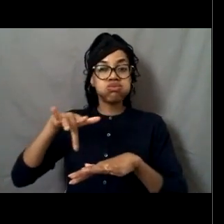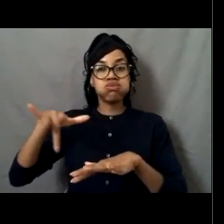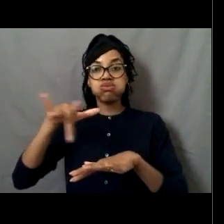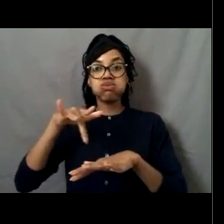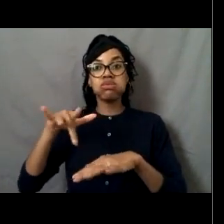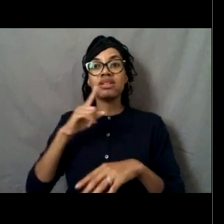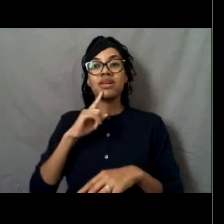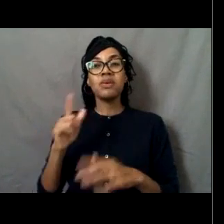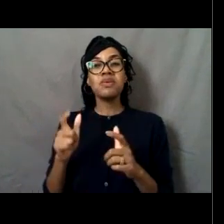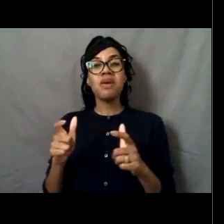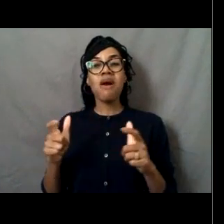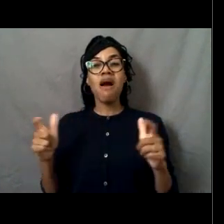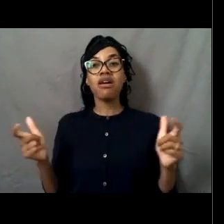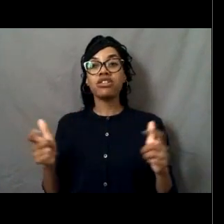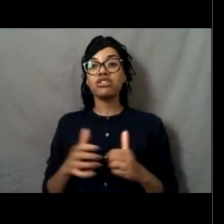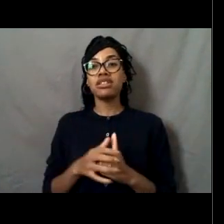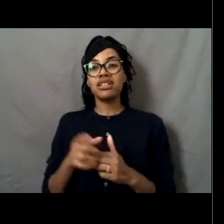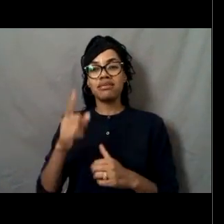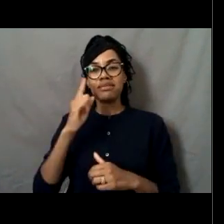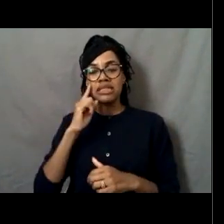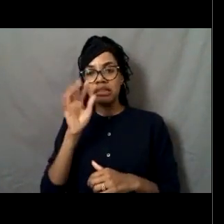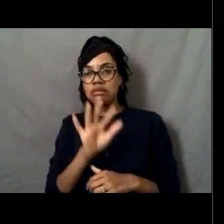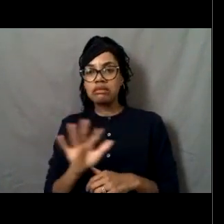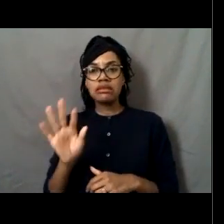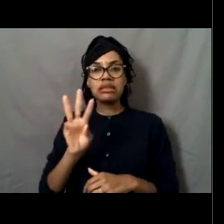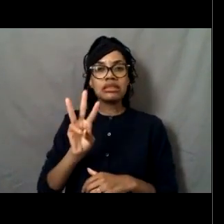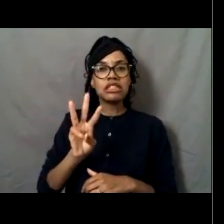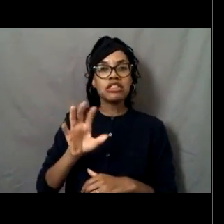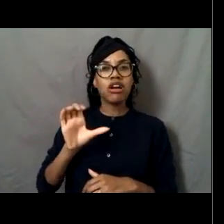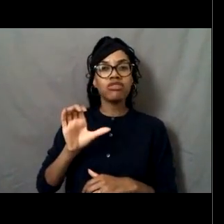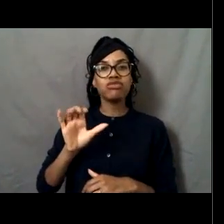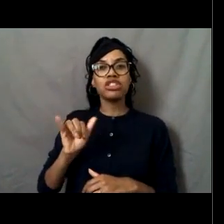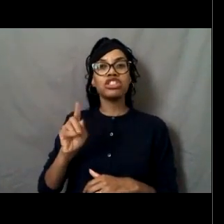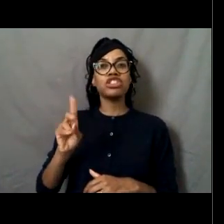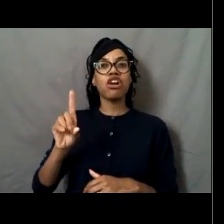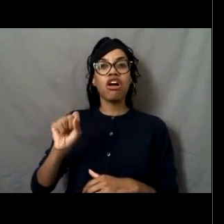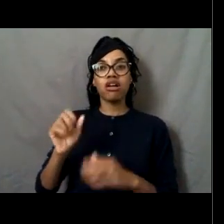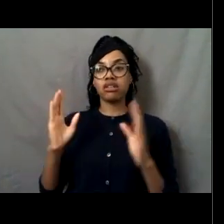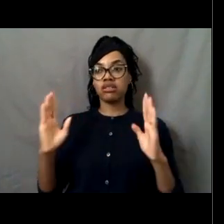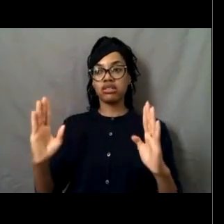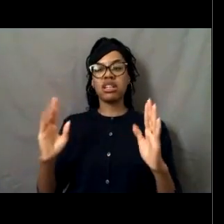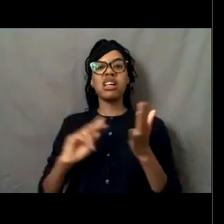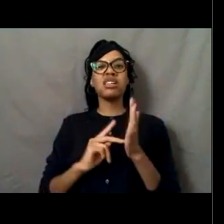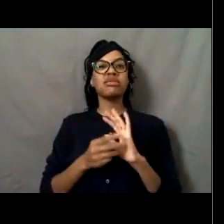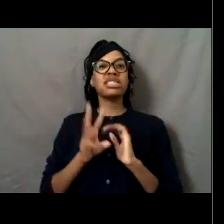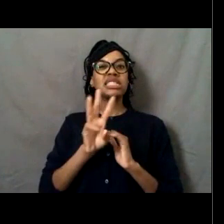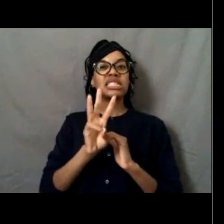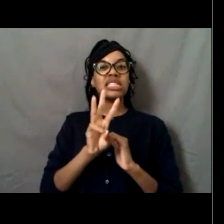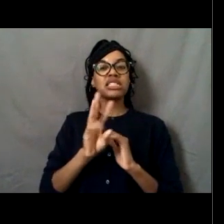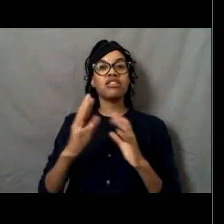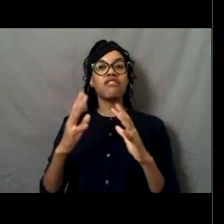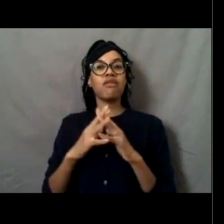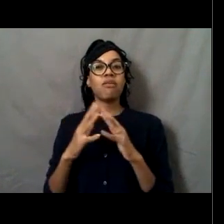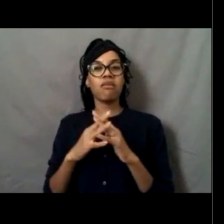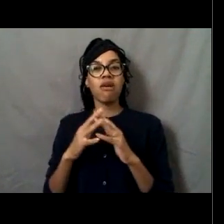I think it was about 600 yards wide which is about six football fields put back to back.